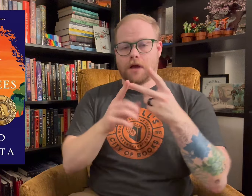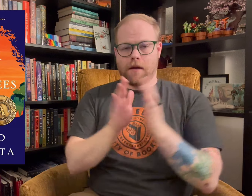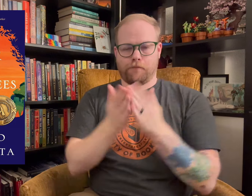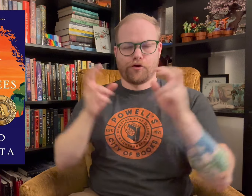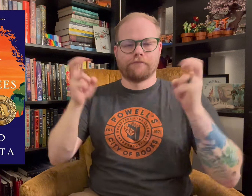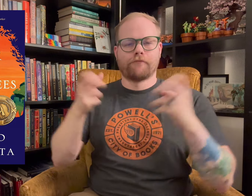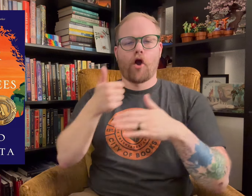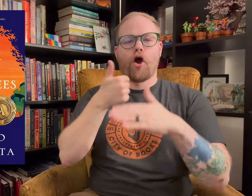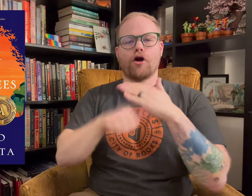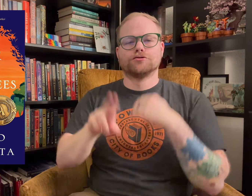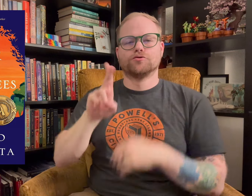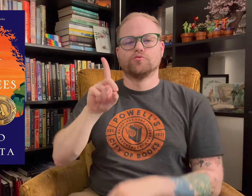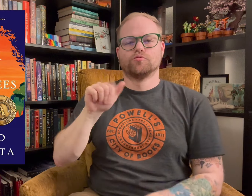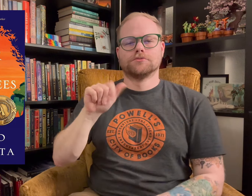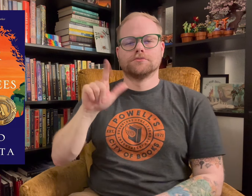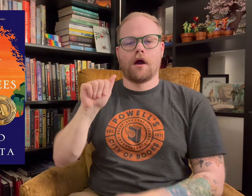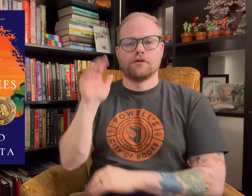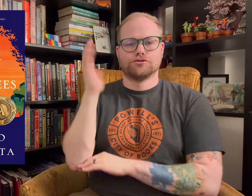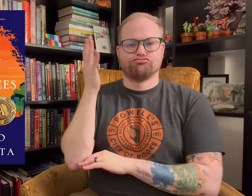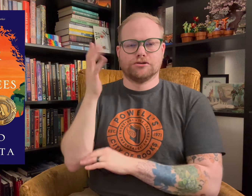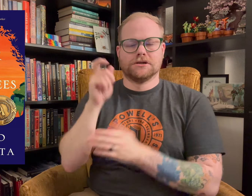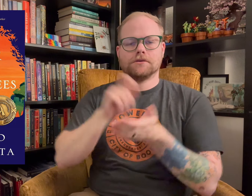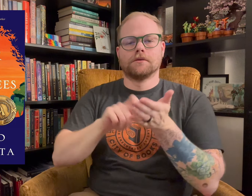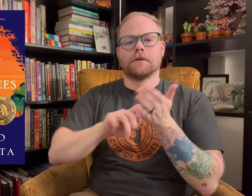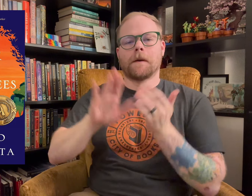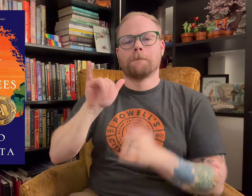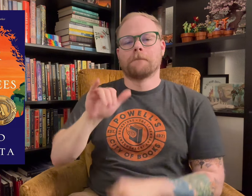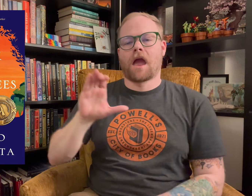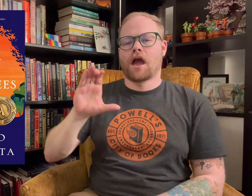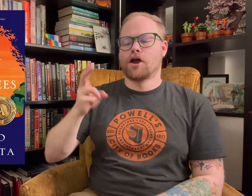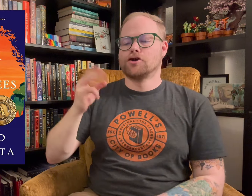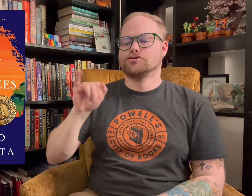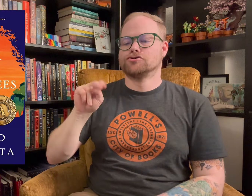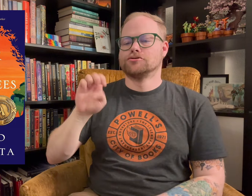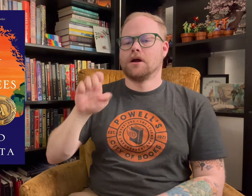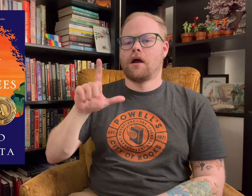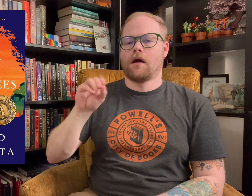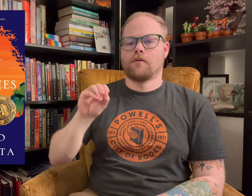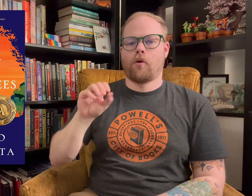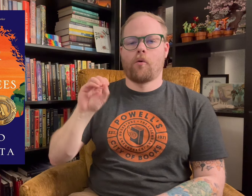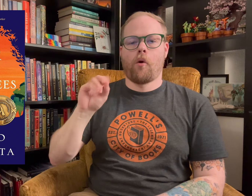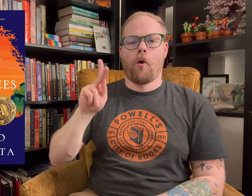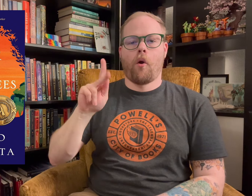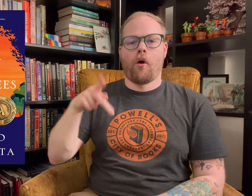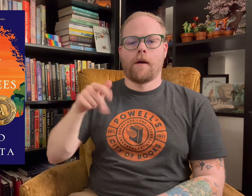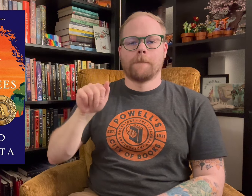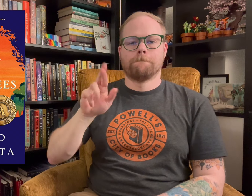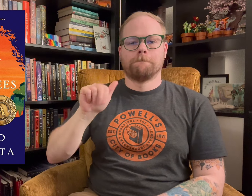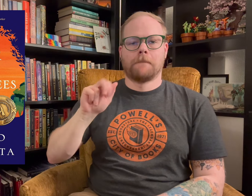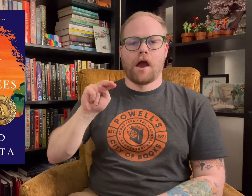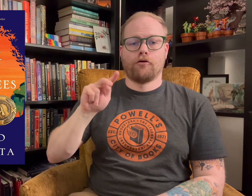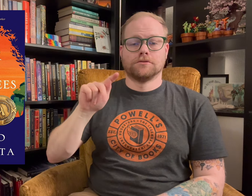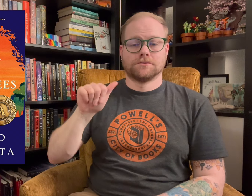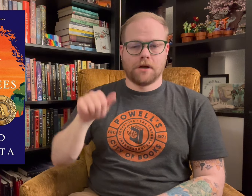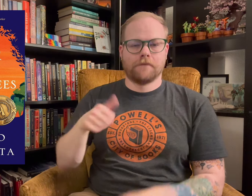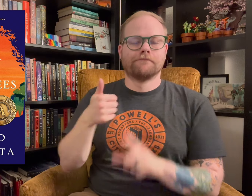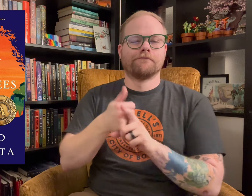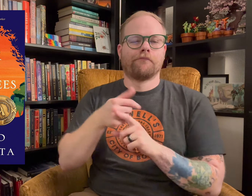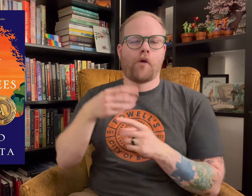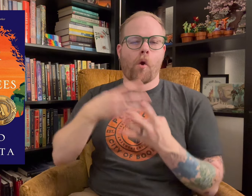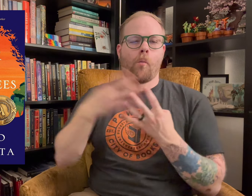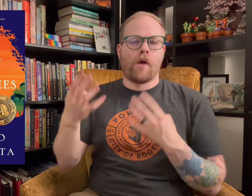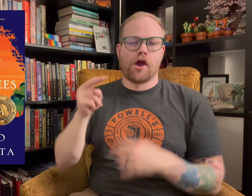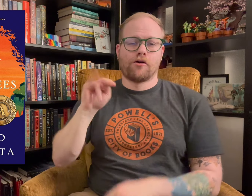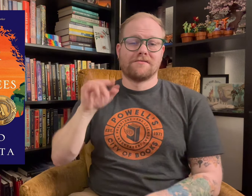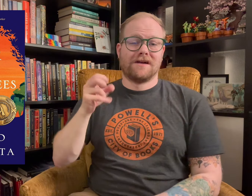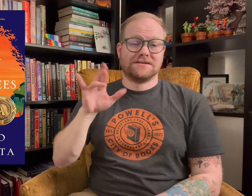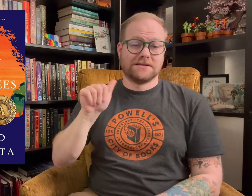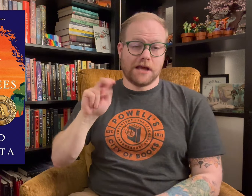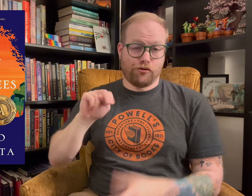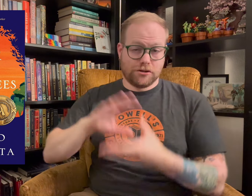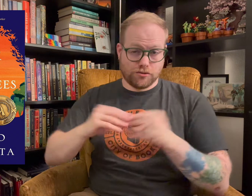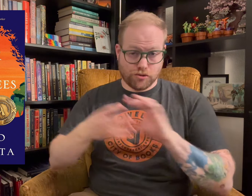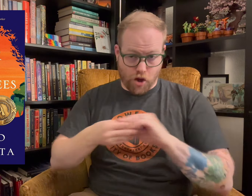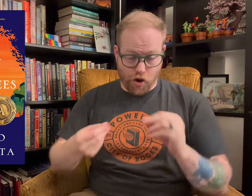The second book is Under the Udala Trees by Chinelo Okparanta, a queer Nigerian story.